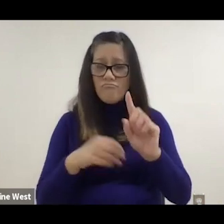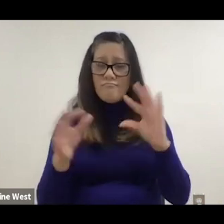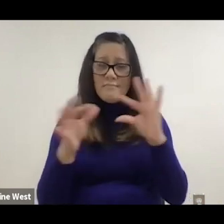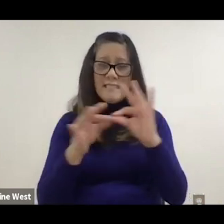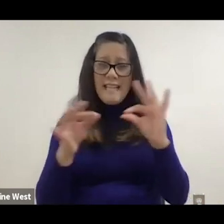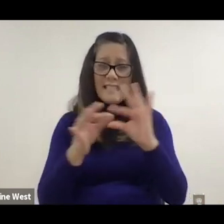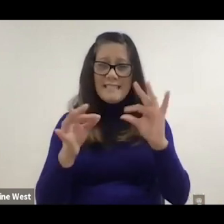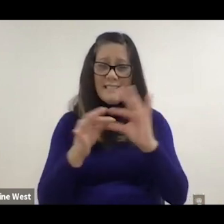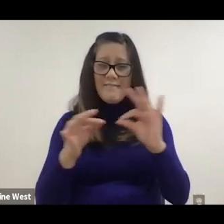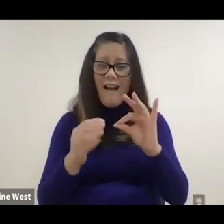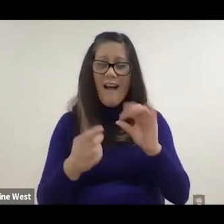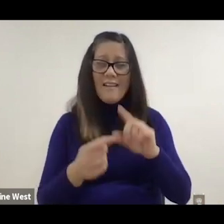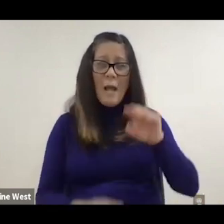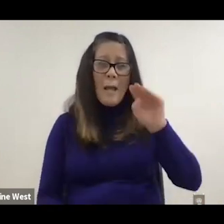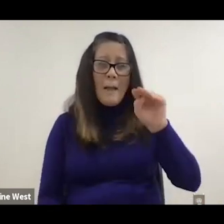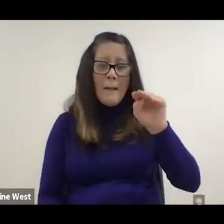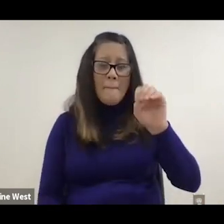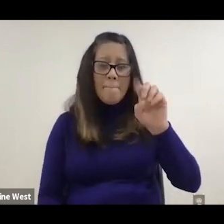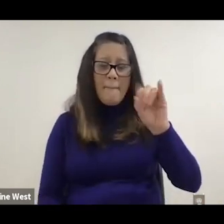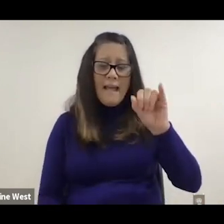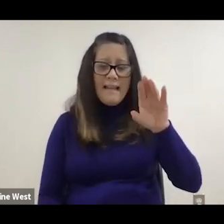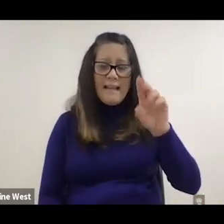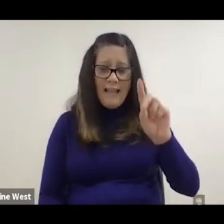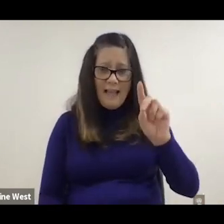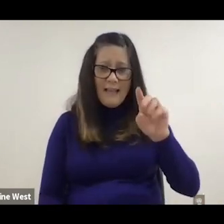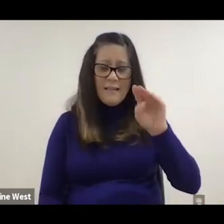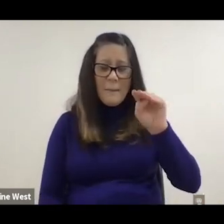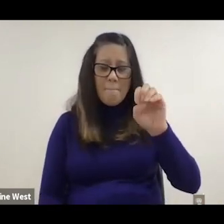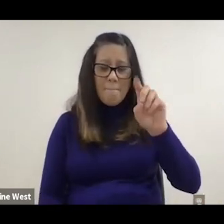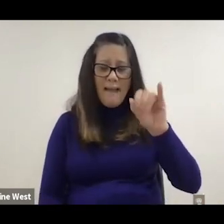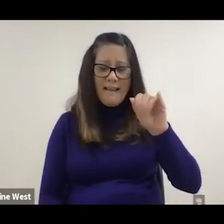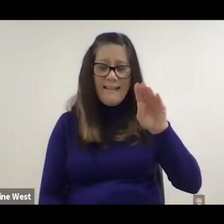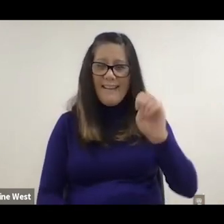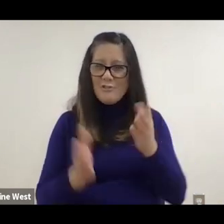testify to the Medicare Medicaid Services to ask them what had happened